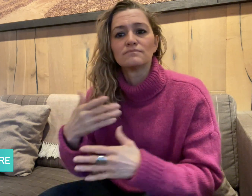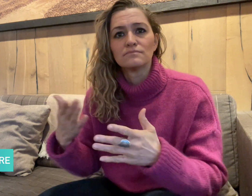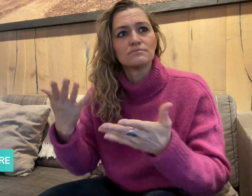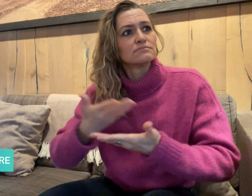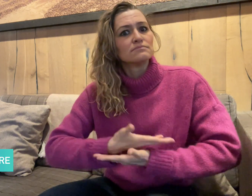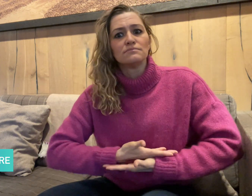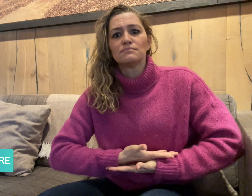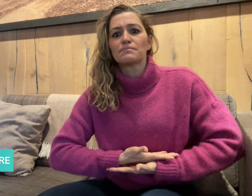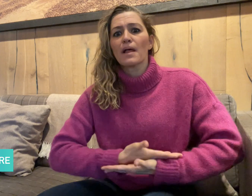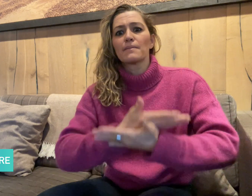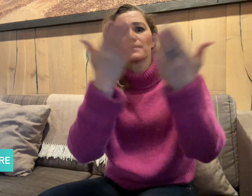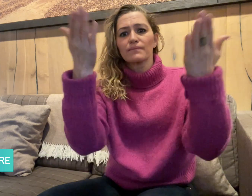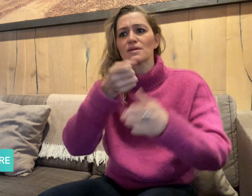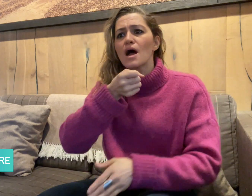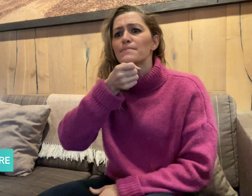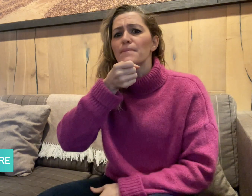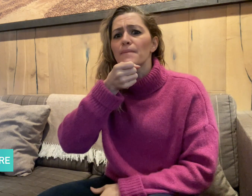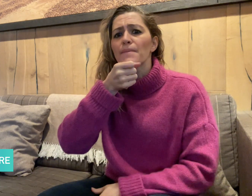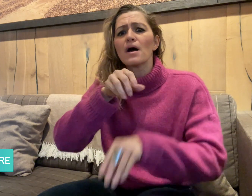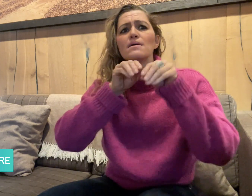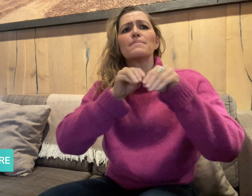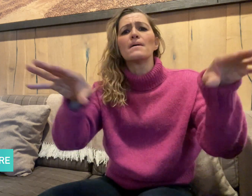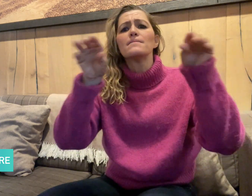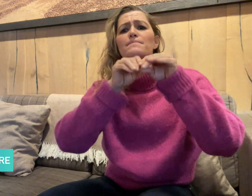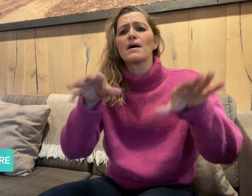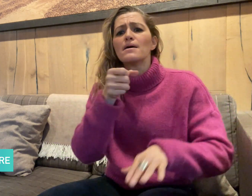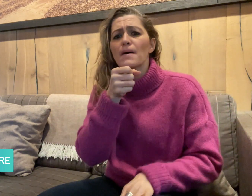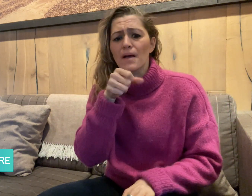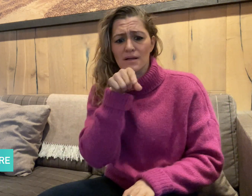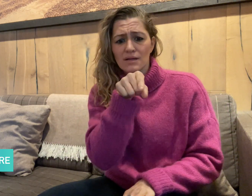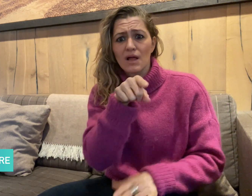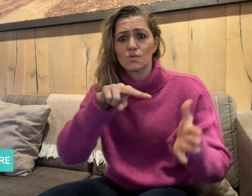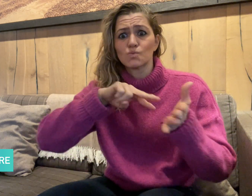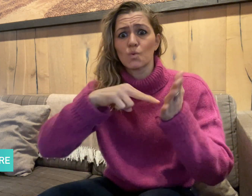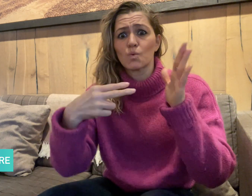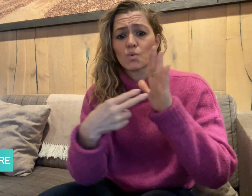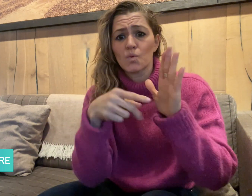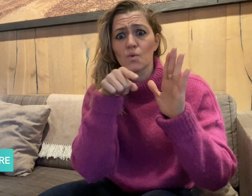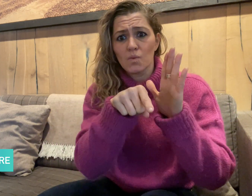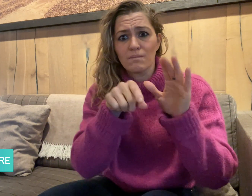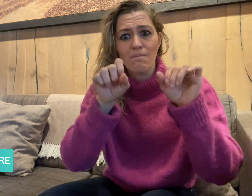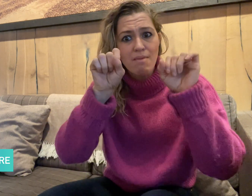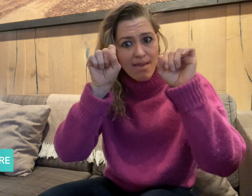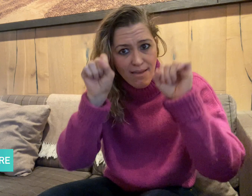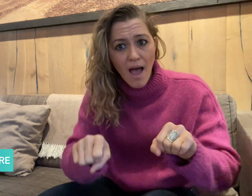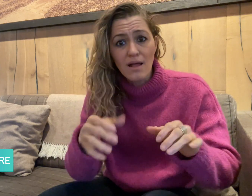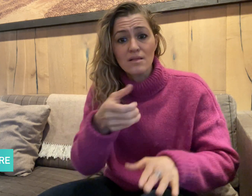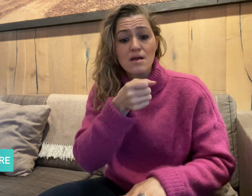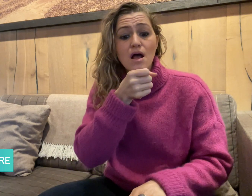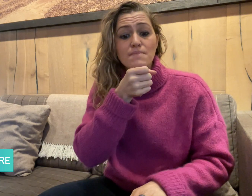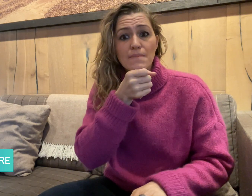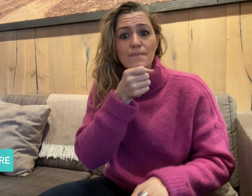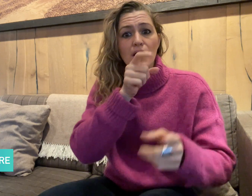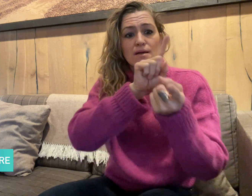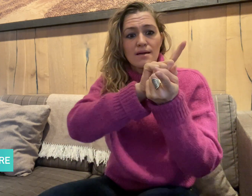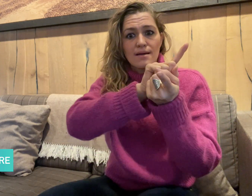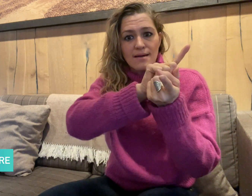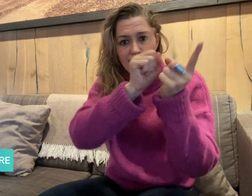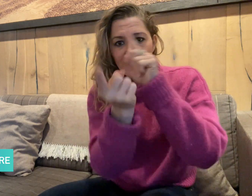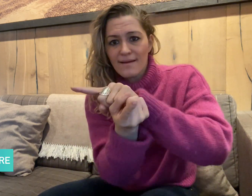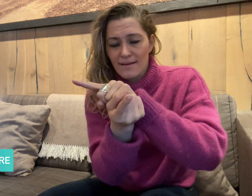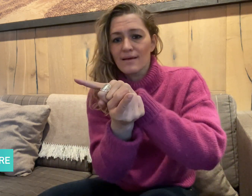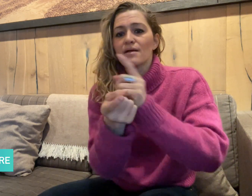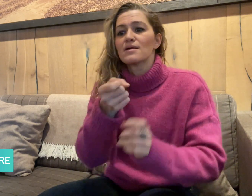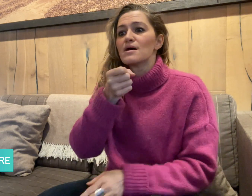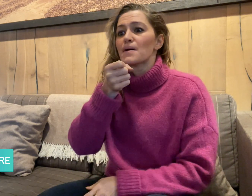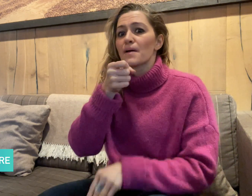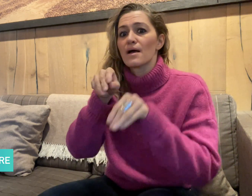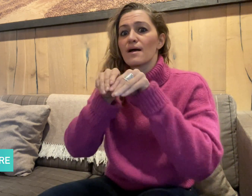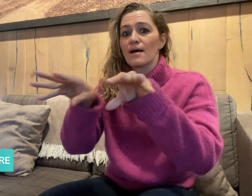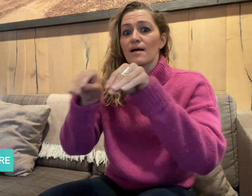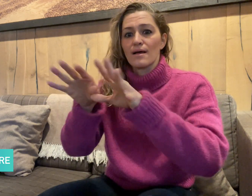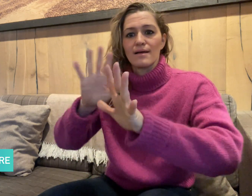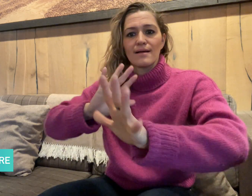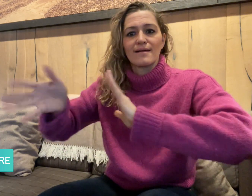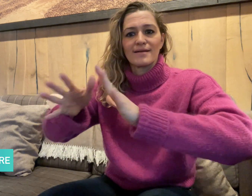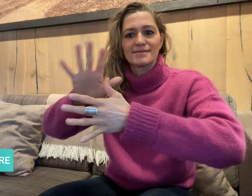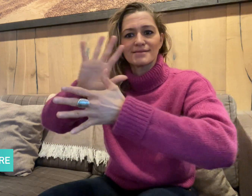developed a public announcement system that can translate